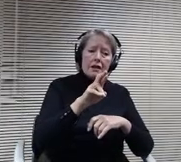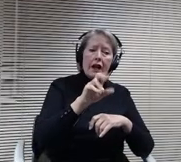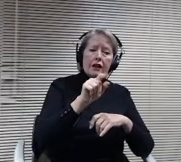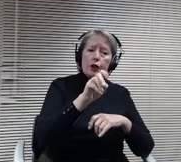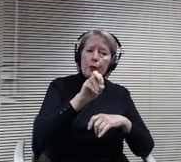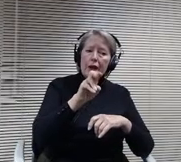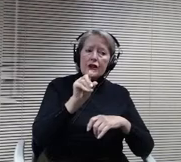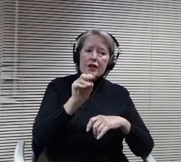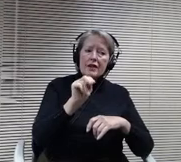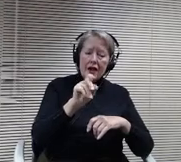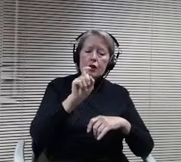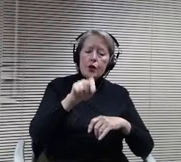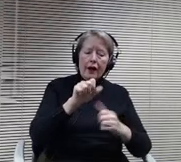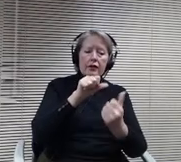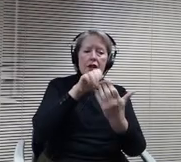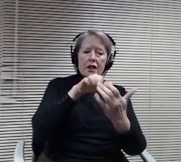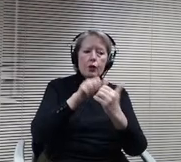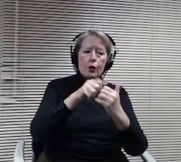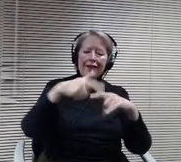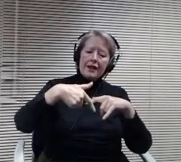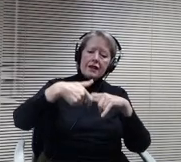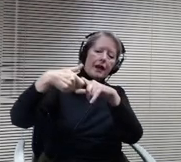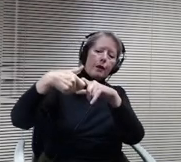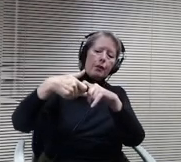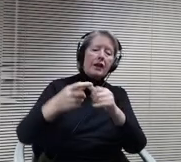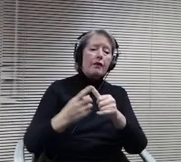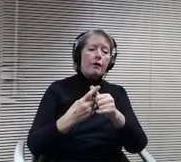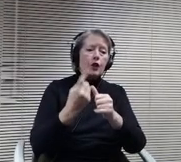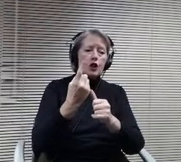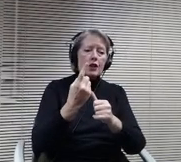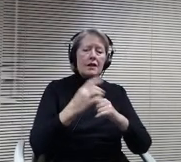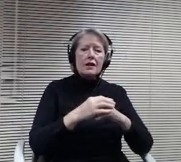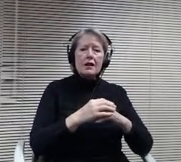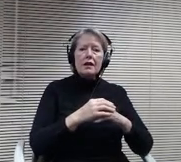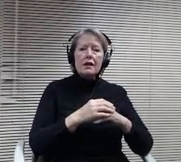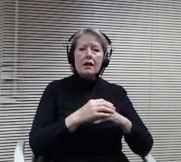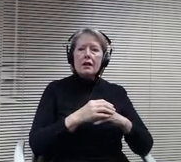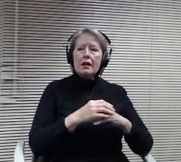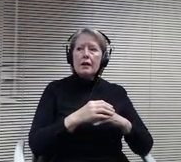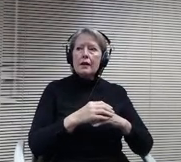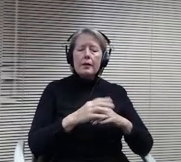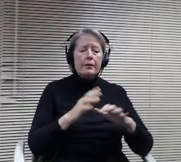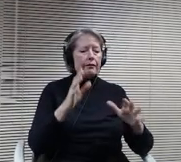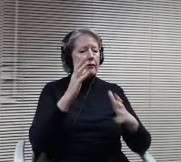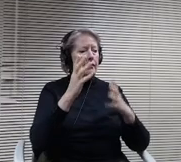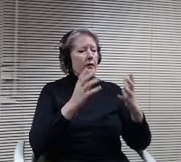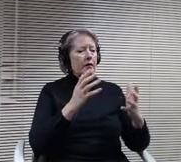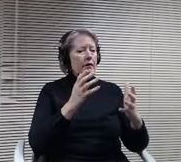OK, so it has been so I moved to table this policy.